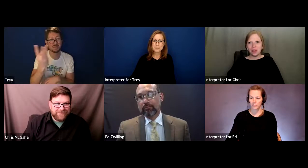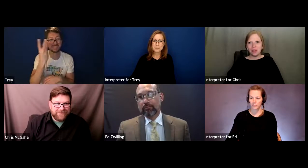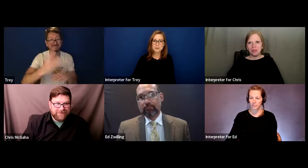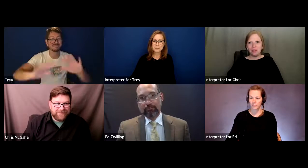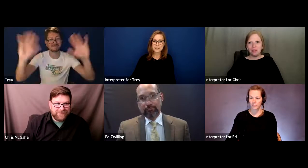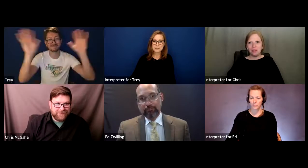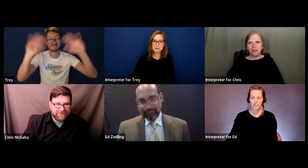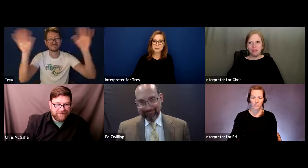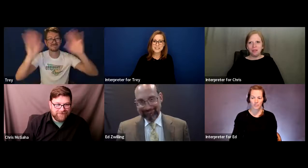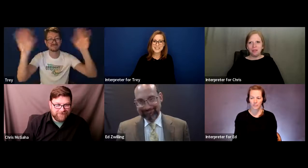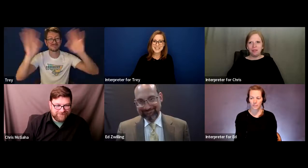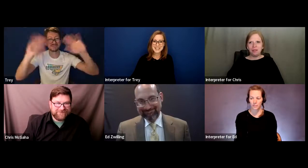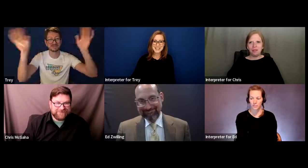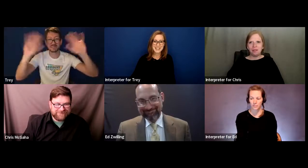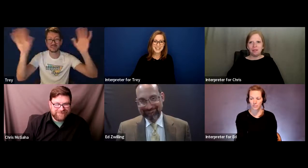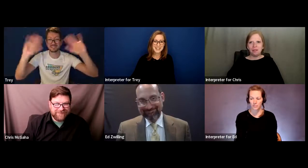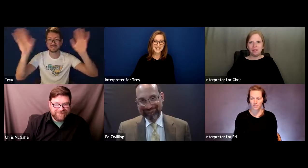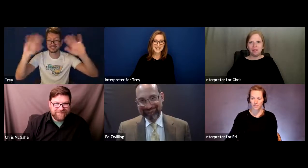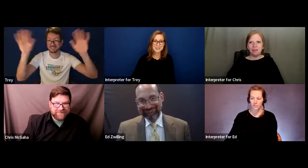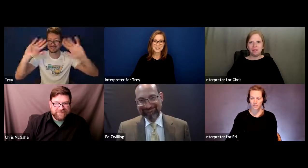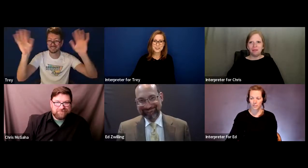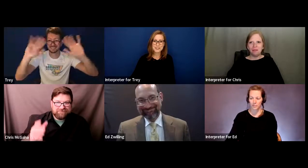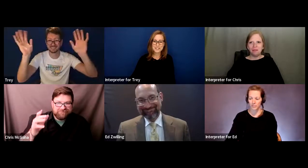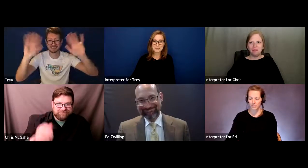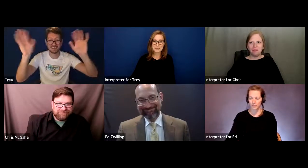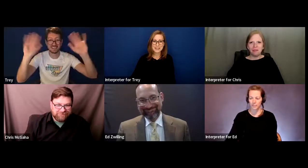Have a wonderful rest of your Wednesday and enjoy your evening. Bye-bye. ￼